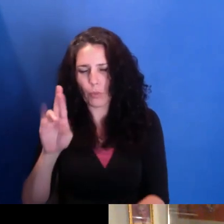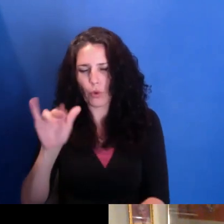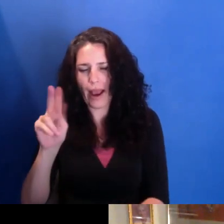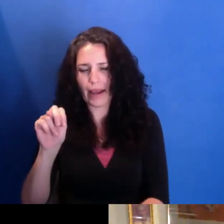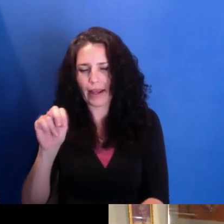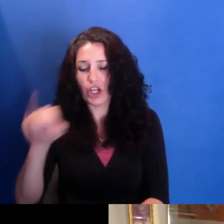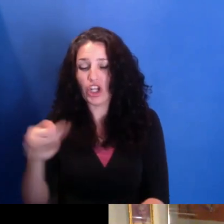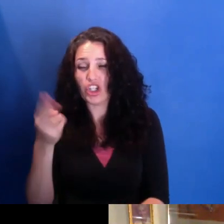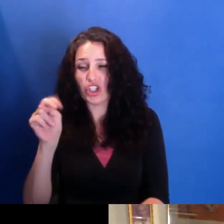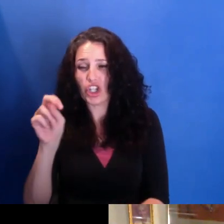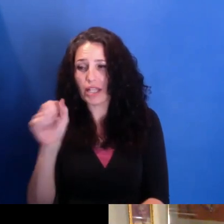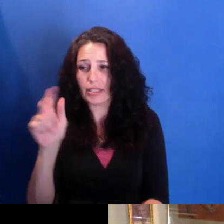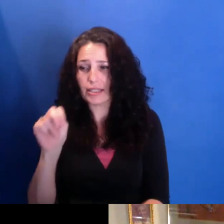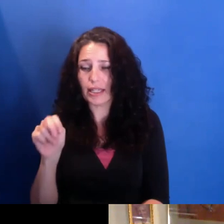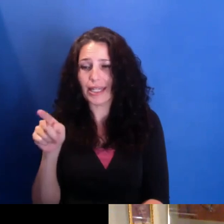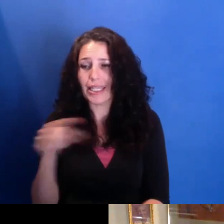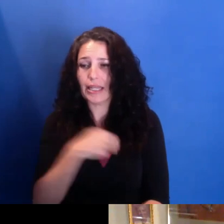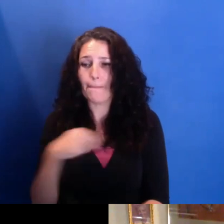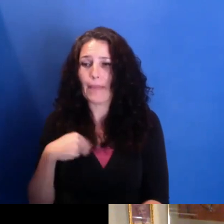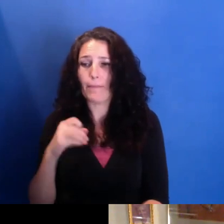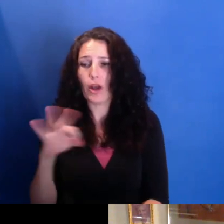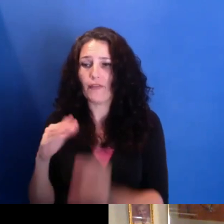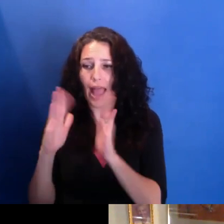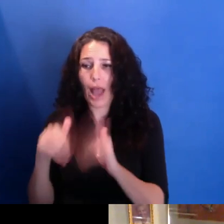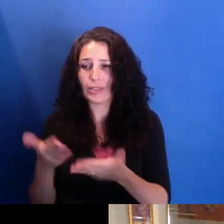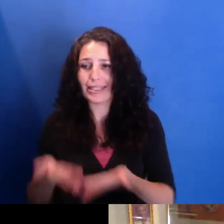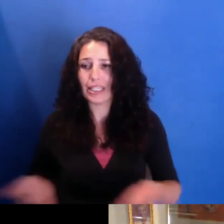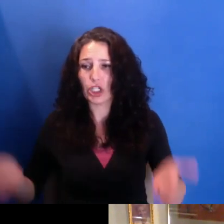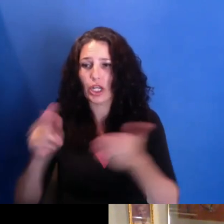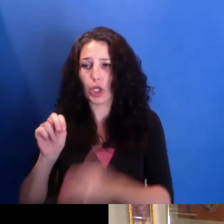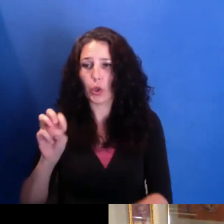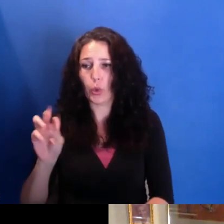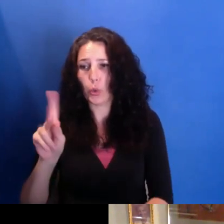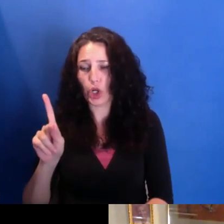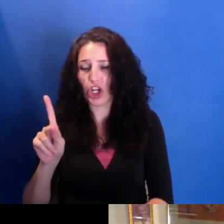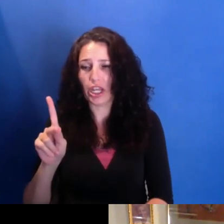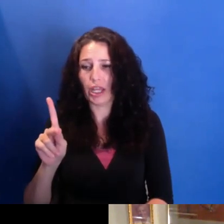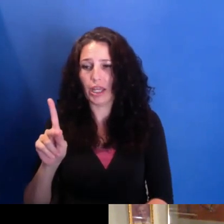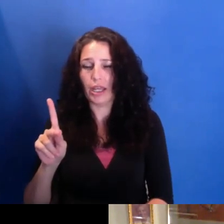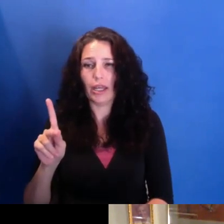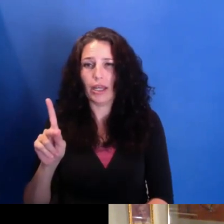And he was a member of a house here in Newark, a house--